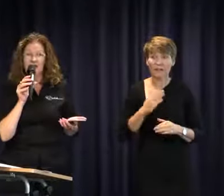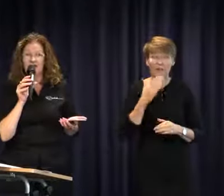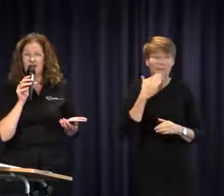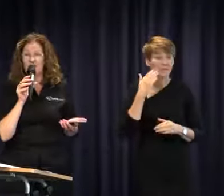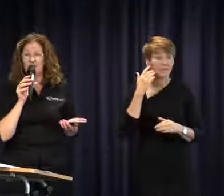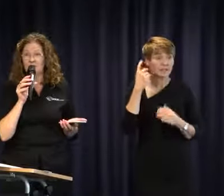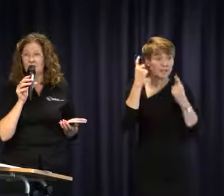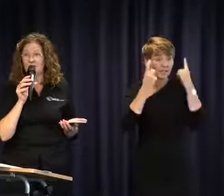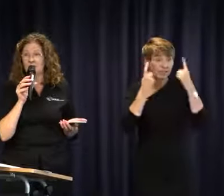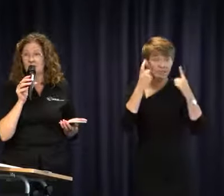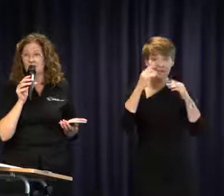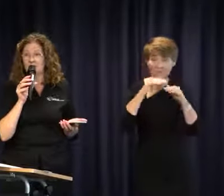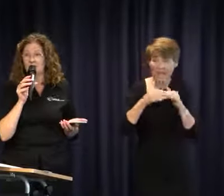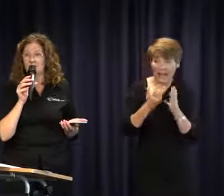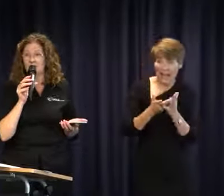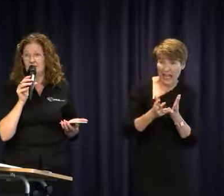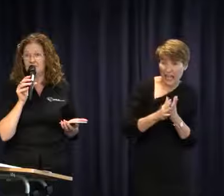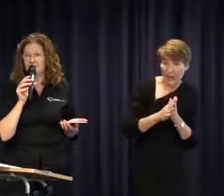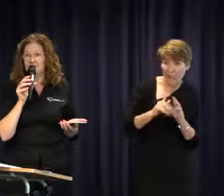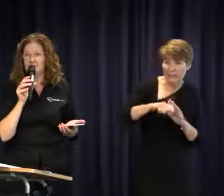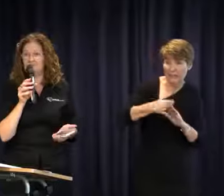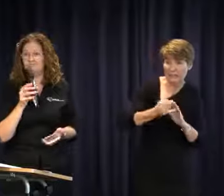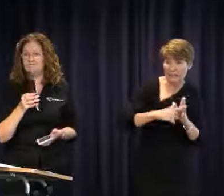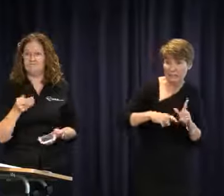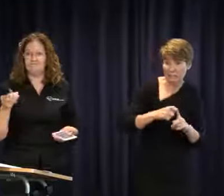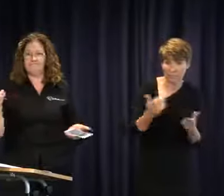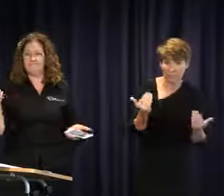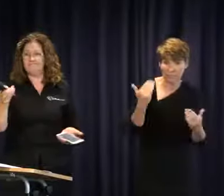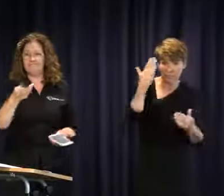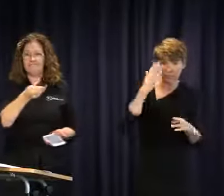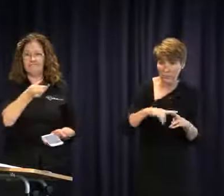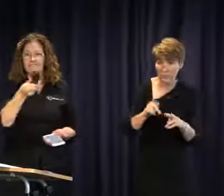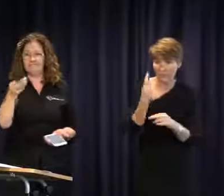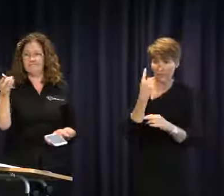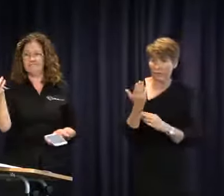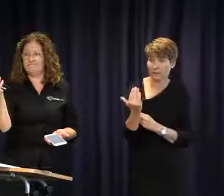ways that we move from here.